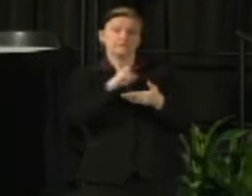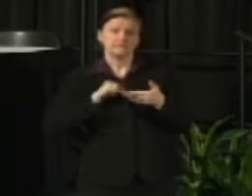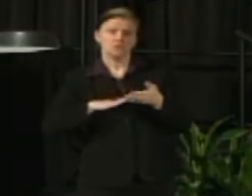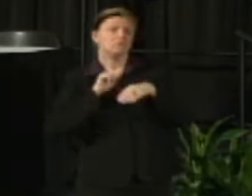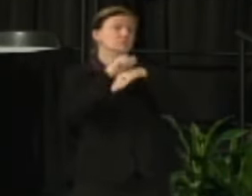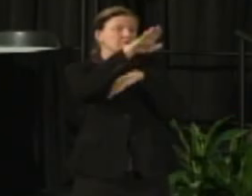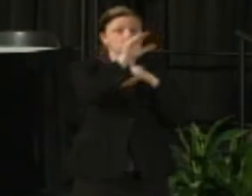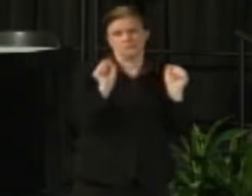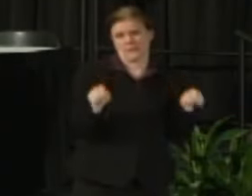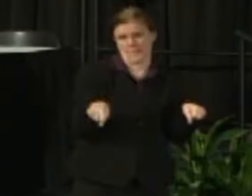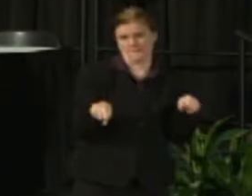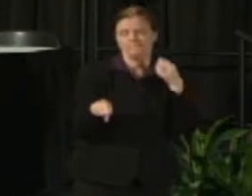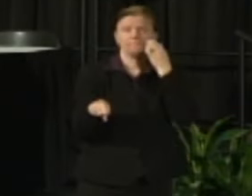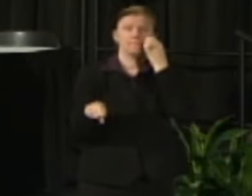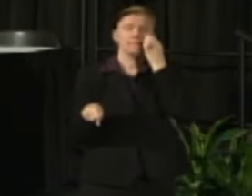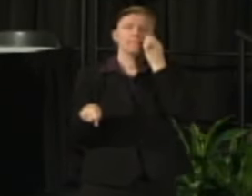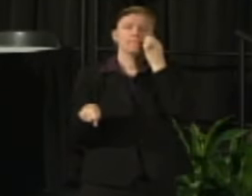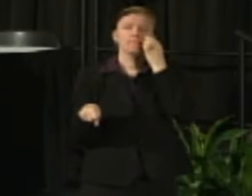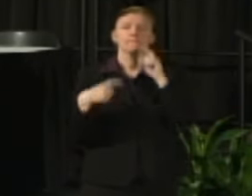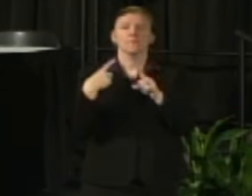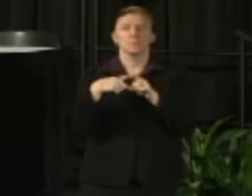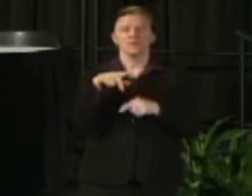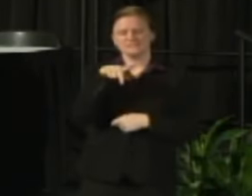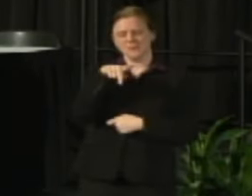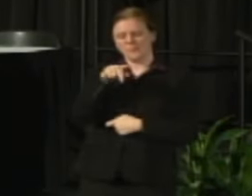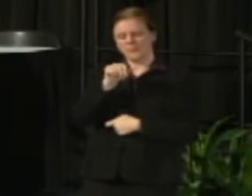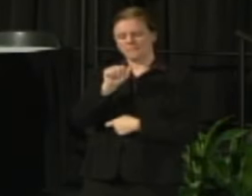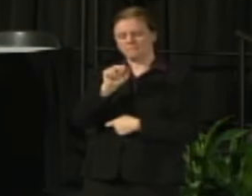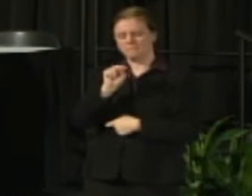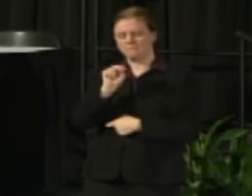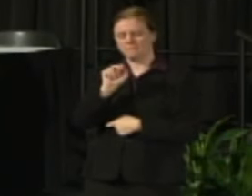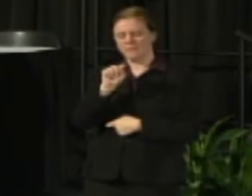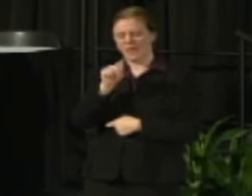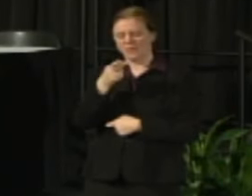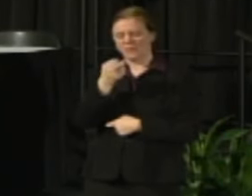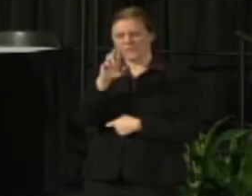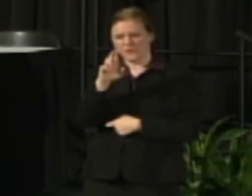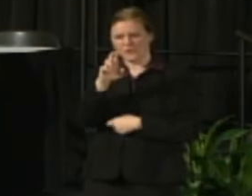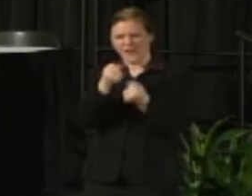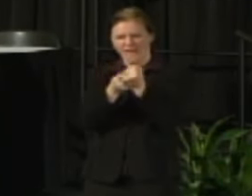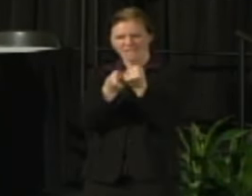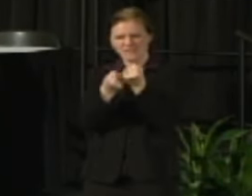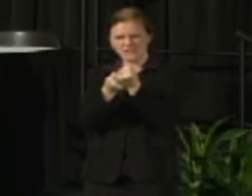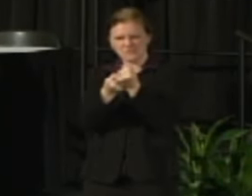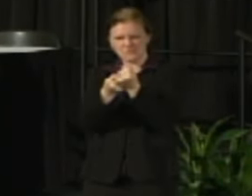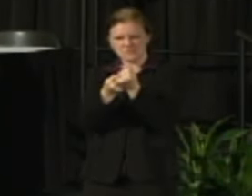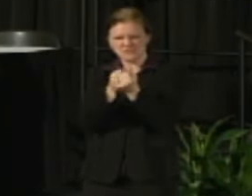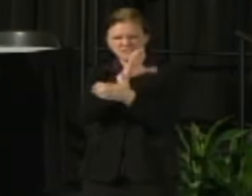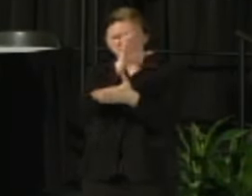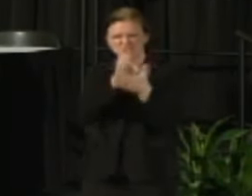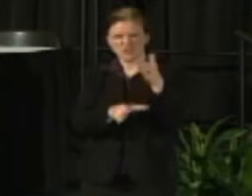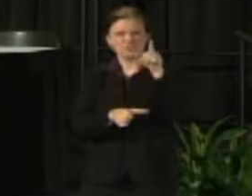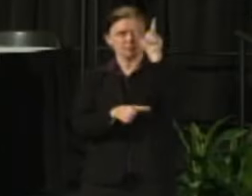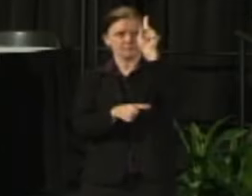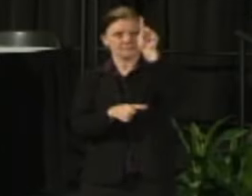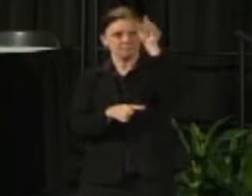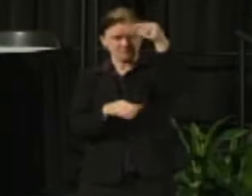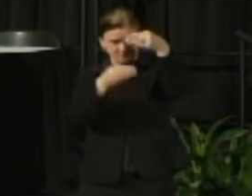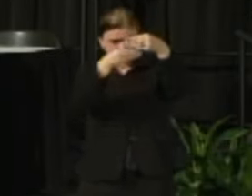And finally the Panther Advocate section up on the top bar is critical because that's a way in which all of us can be involved.